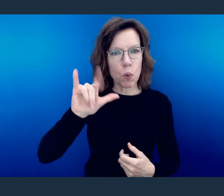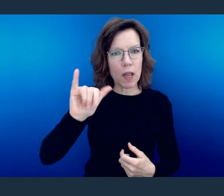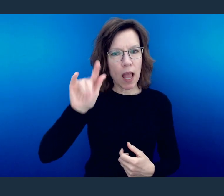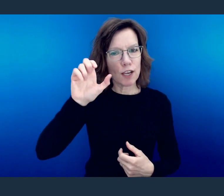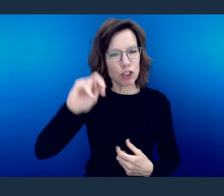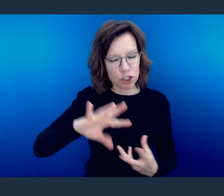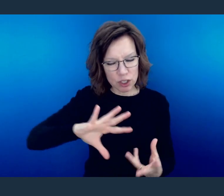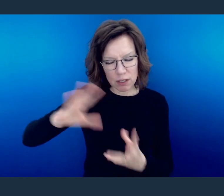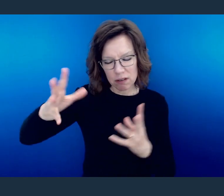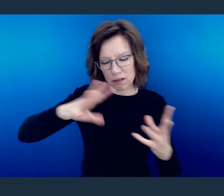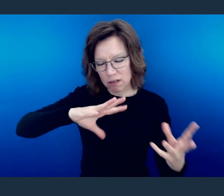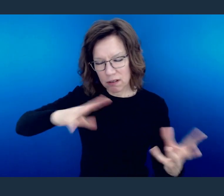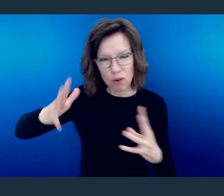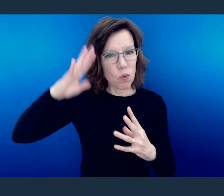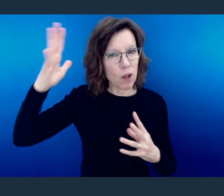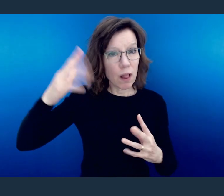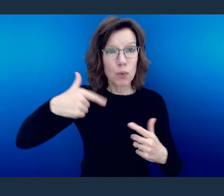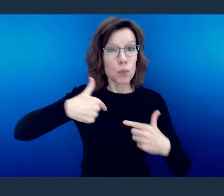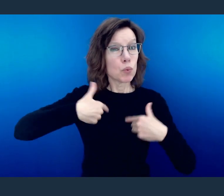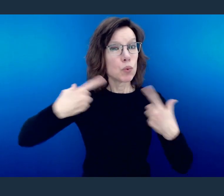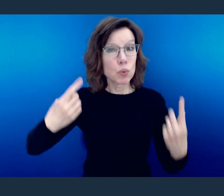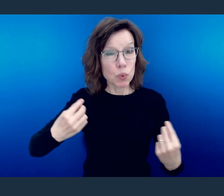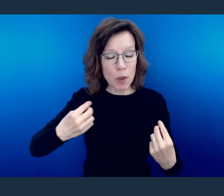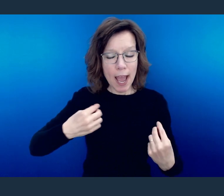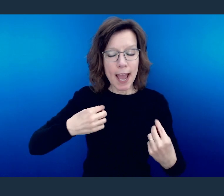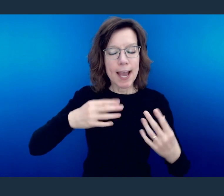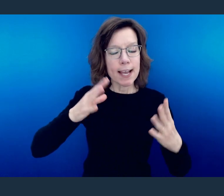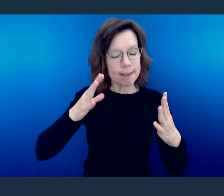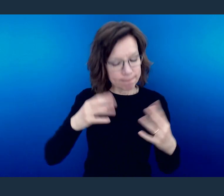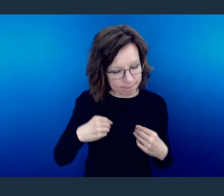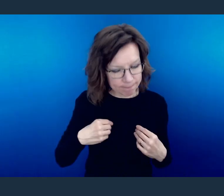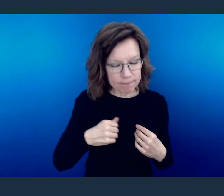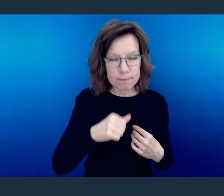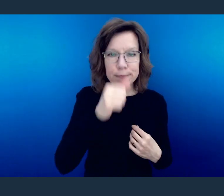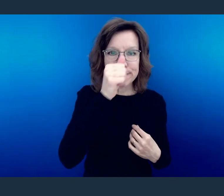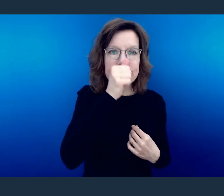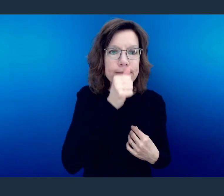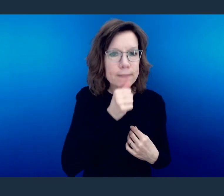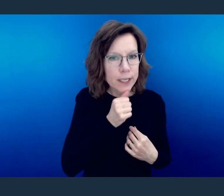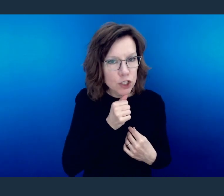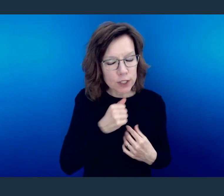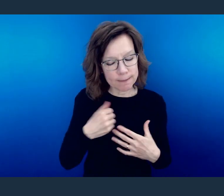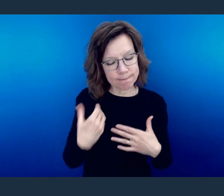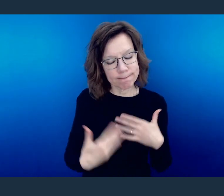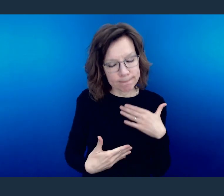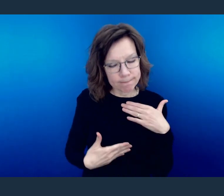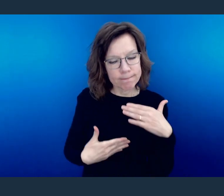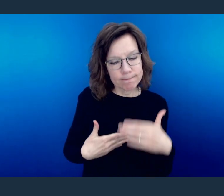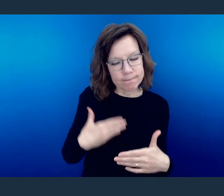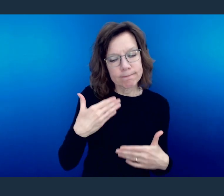And we are to exhibit patience as we go through, knowing that what we're going through is not